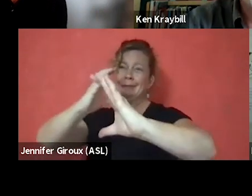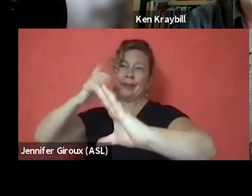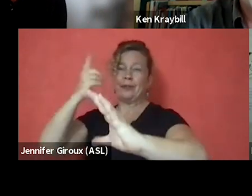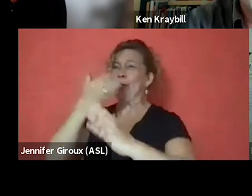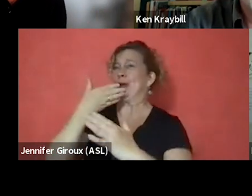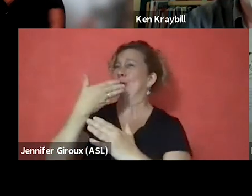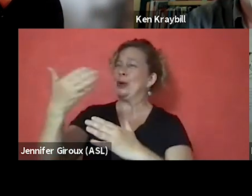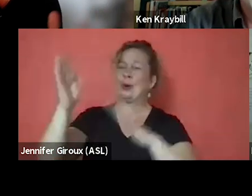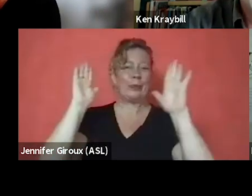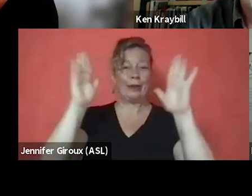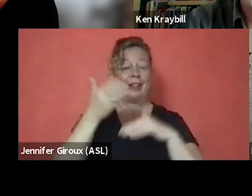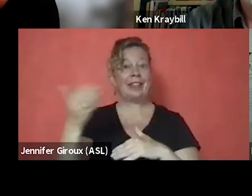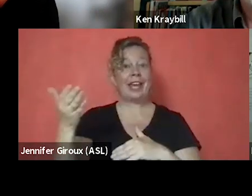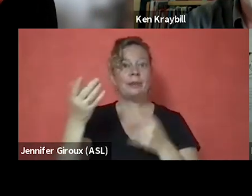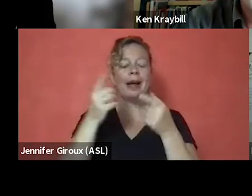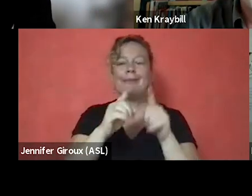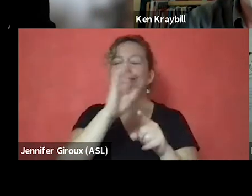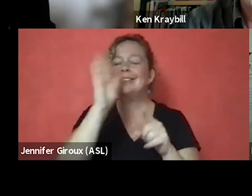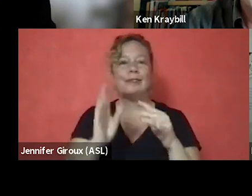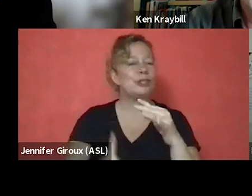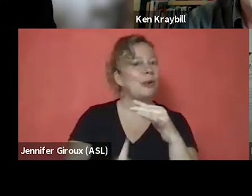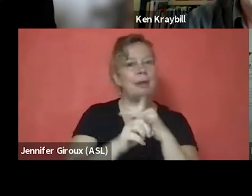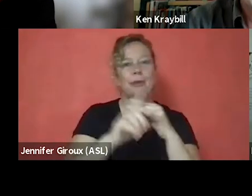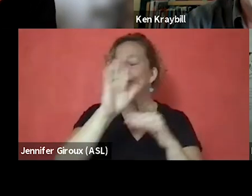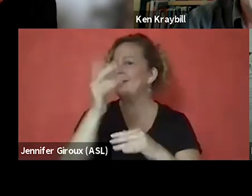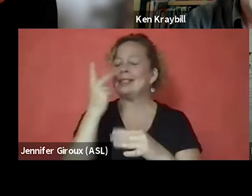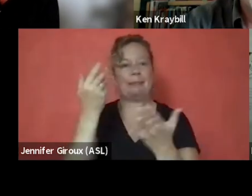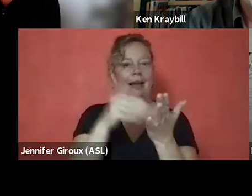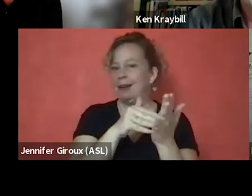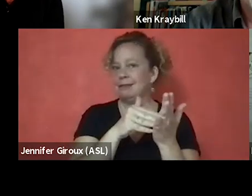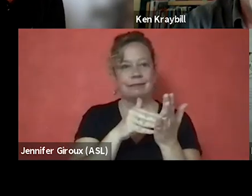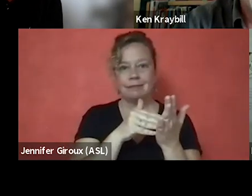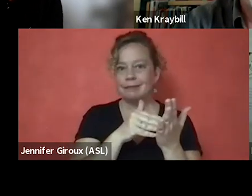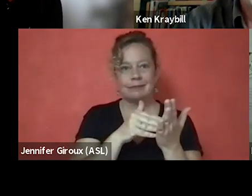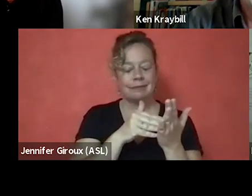And they never show up and we never see them again. And that's, if you wanna talk